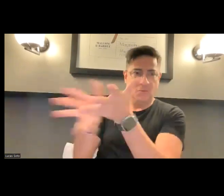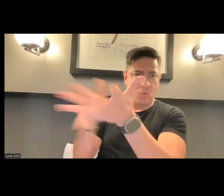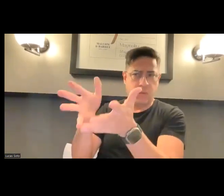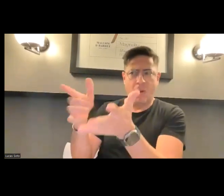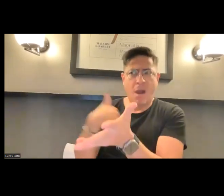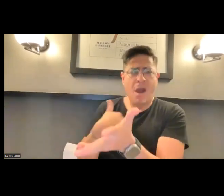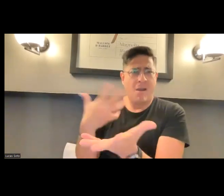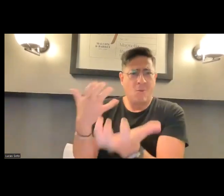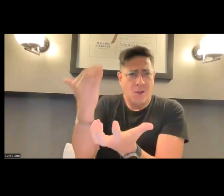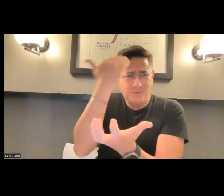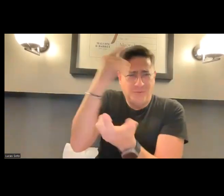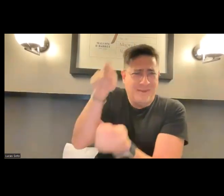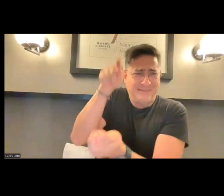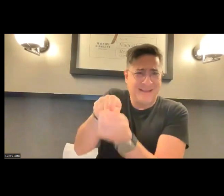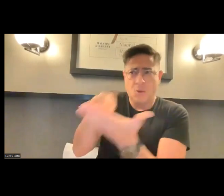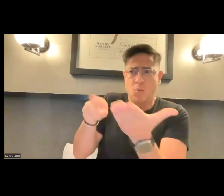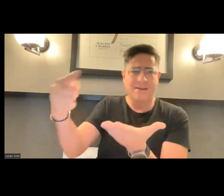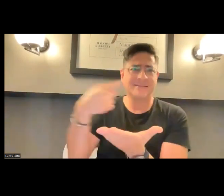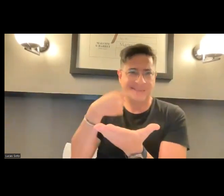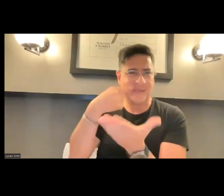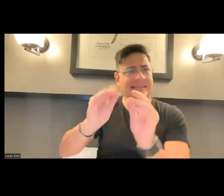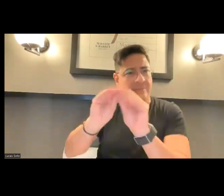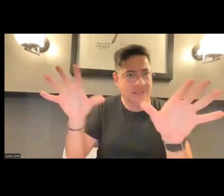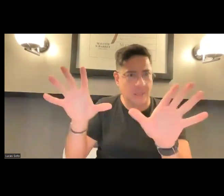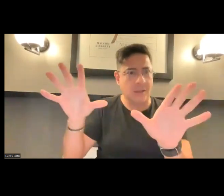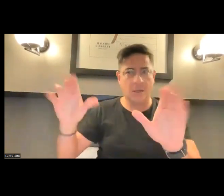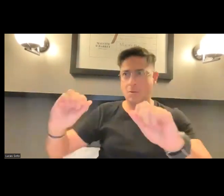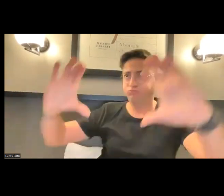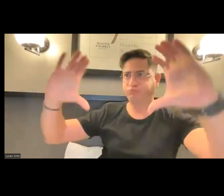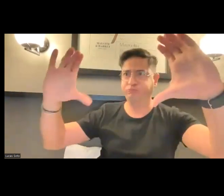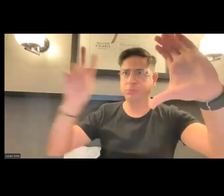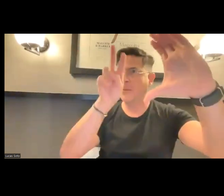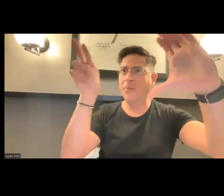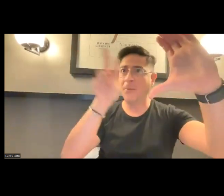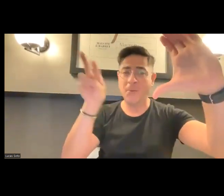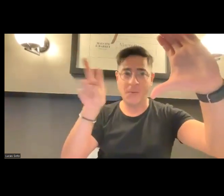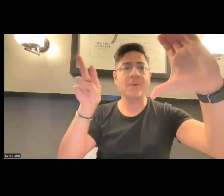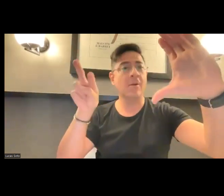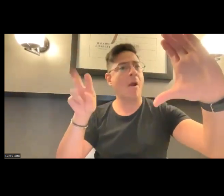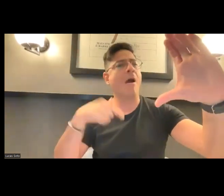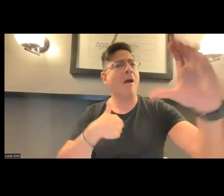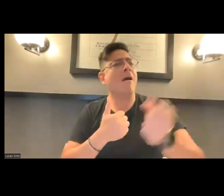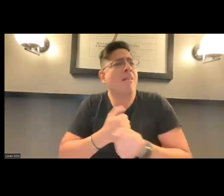what I imagine is, as you approach someone and you are communicating with them directly, I would love to see a